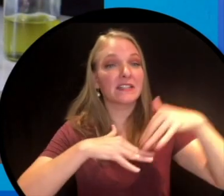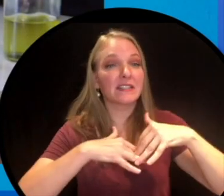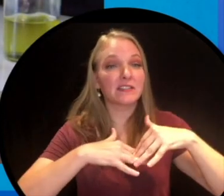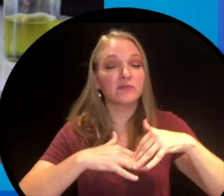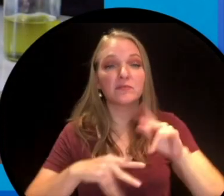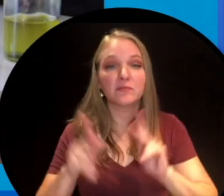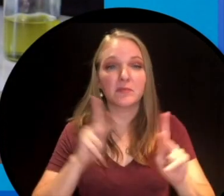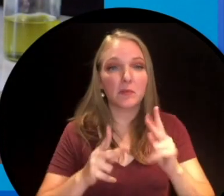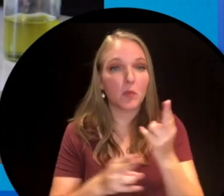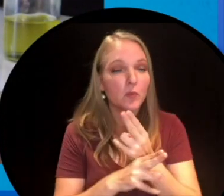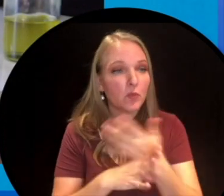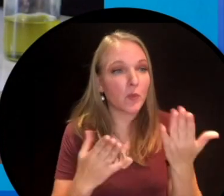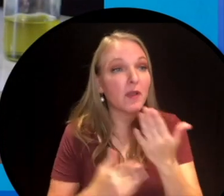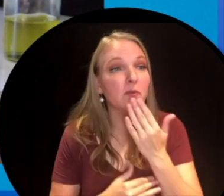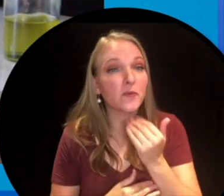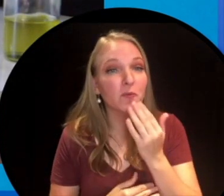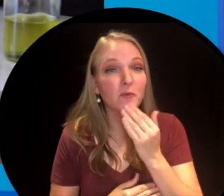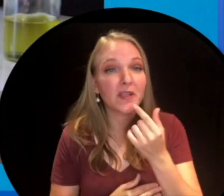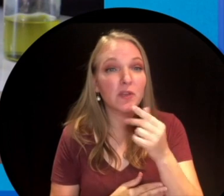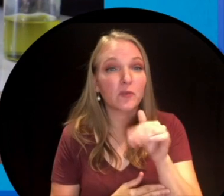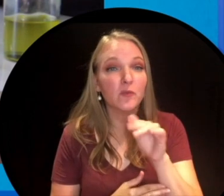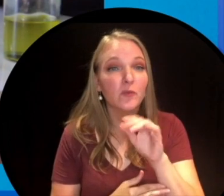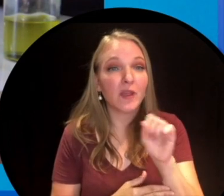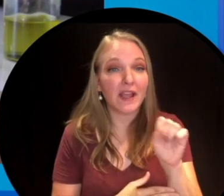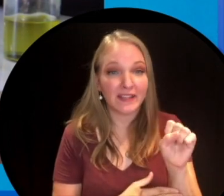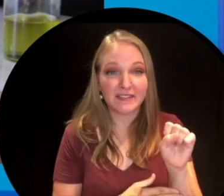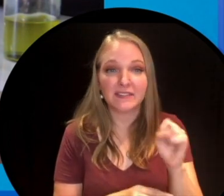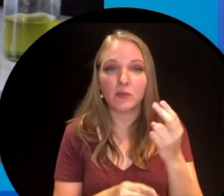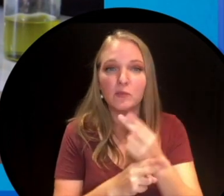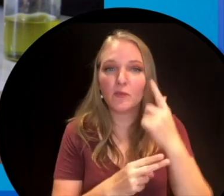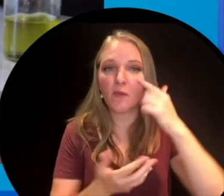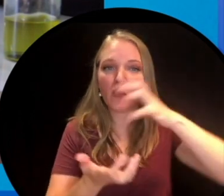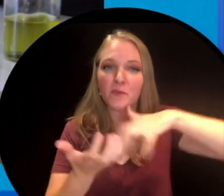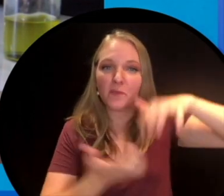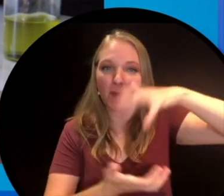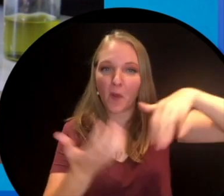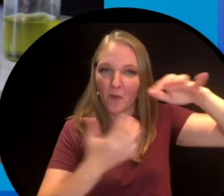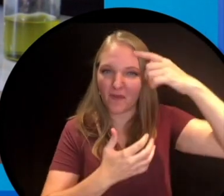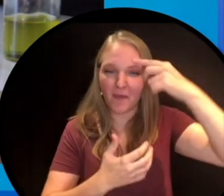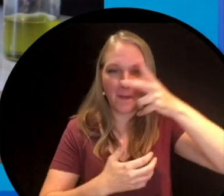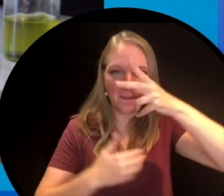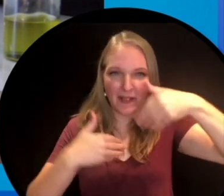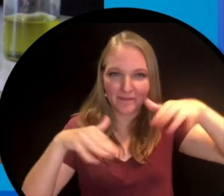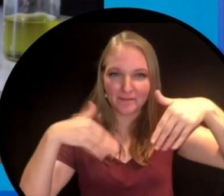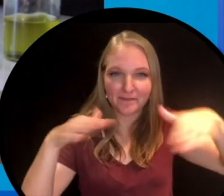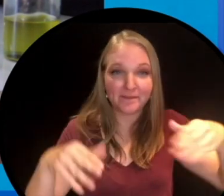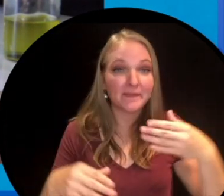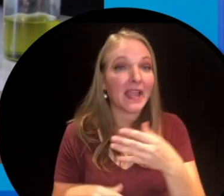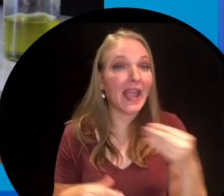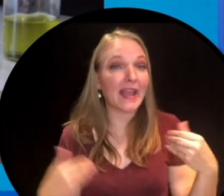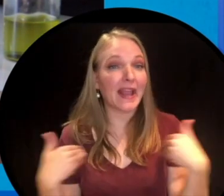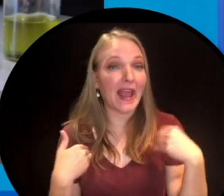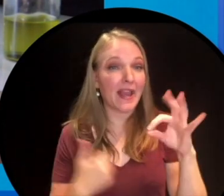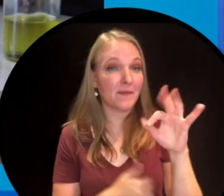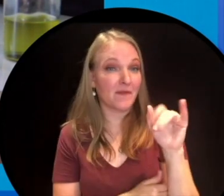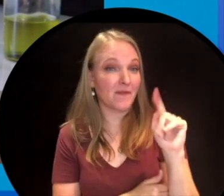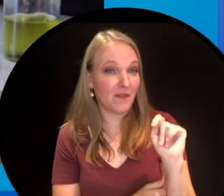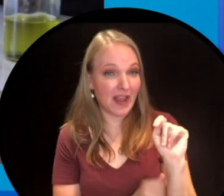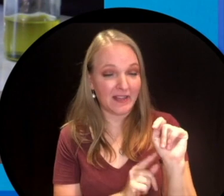were using things such as sweet grass that they used to create a smoke and animal fat as well. So